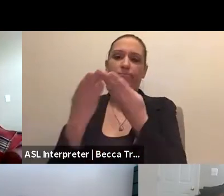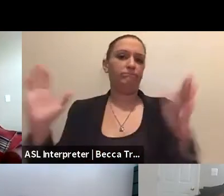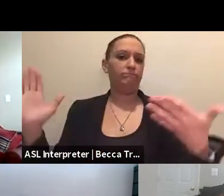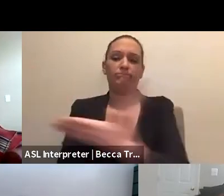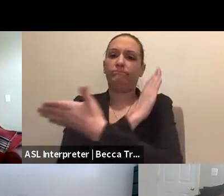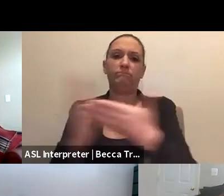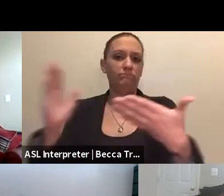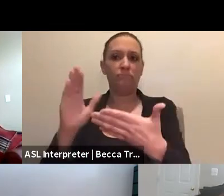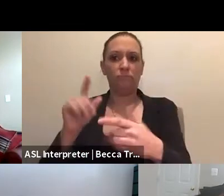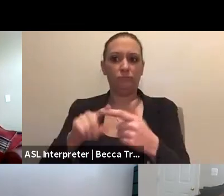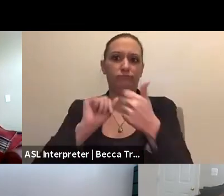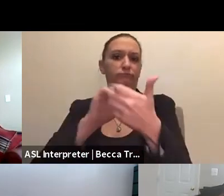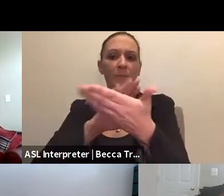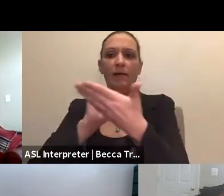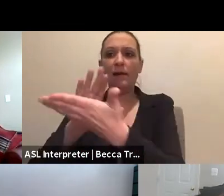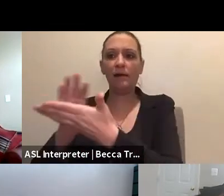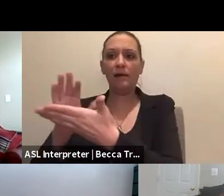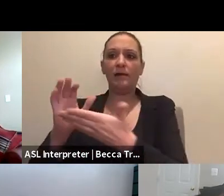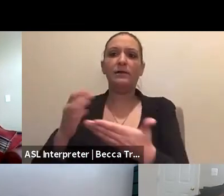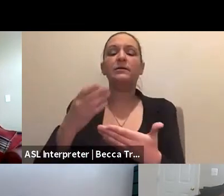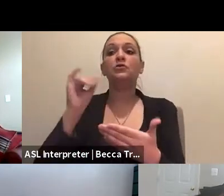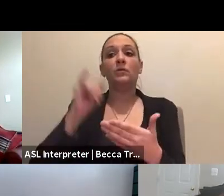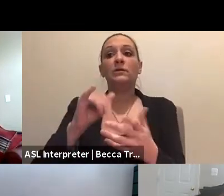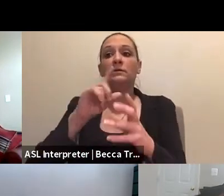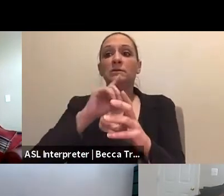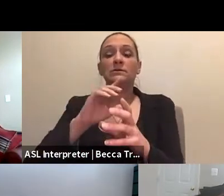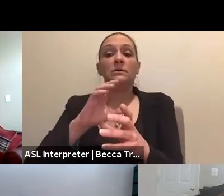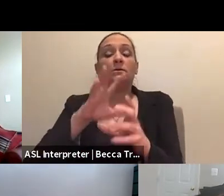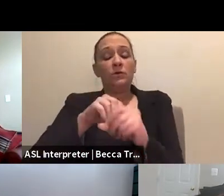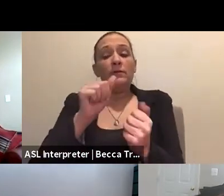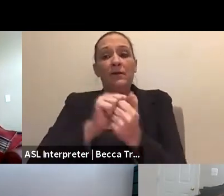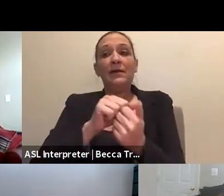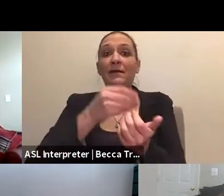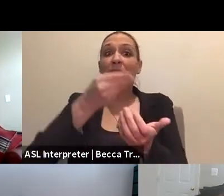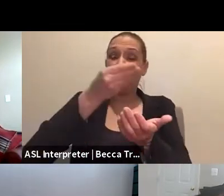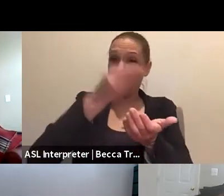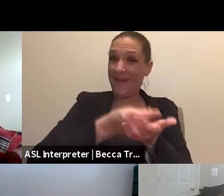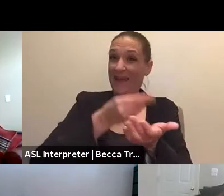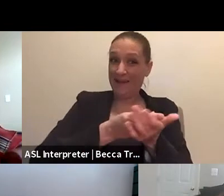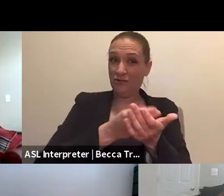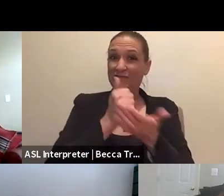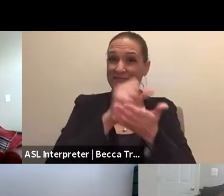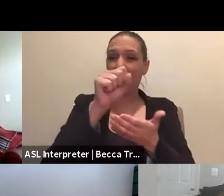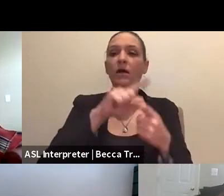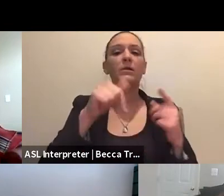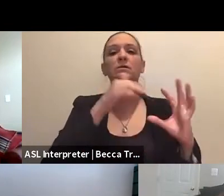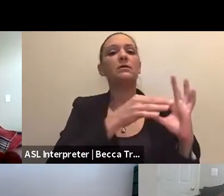So this assistance can include financial assistance but is not tied to a damage classification.